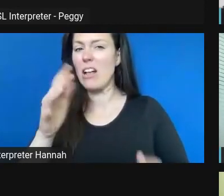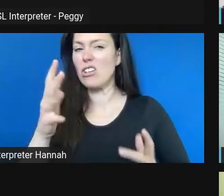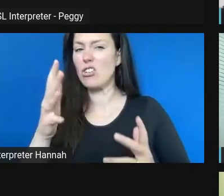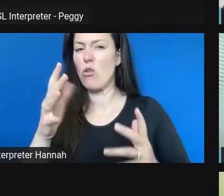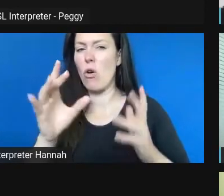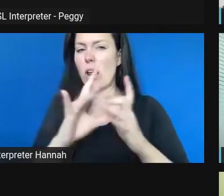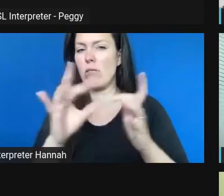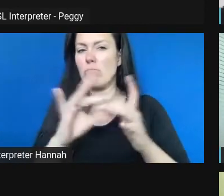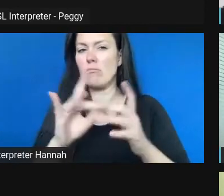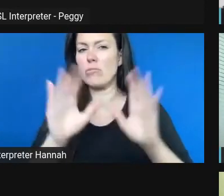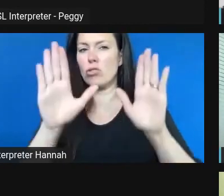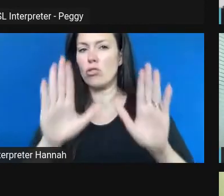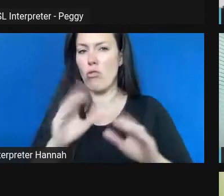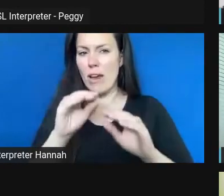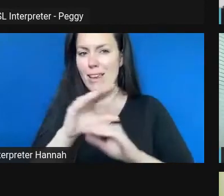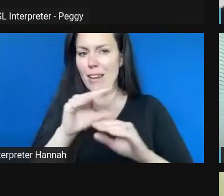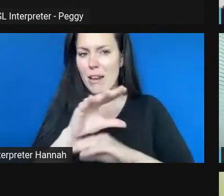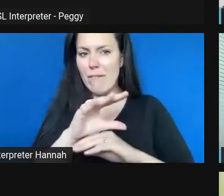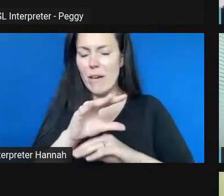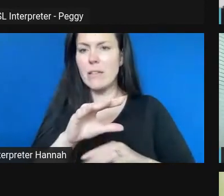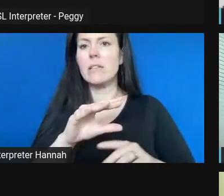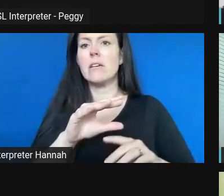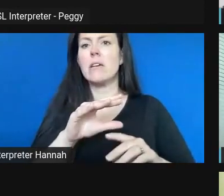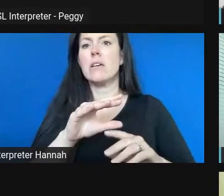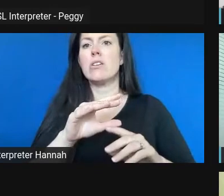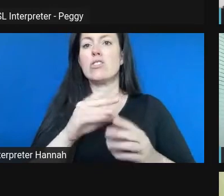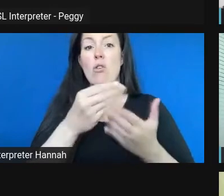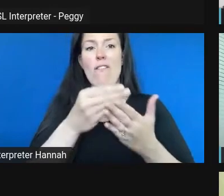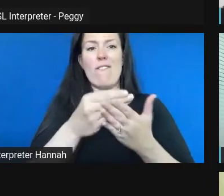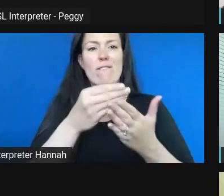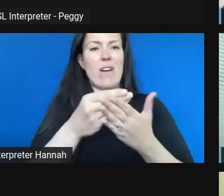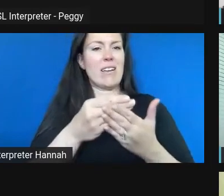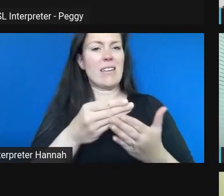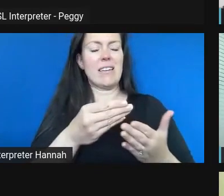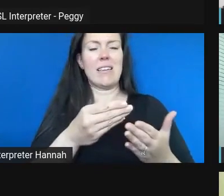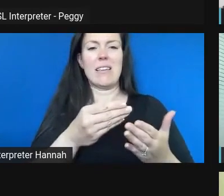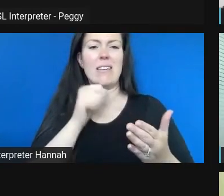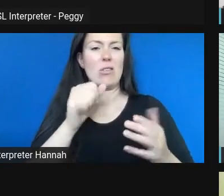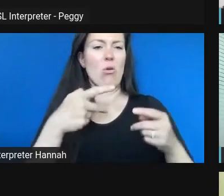which is funding should not be the first impediment to having these conversations.